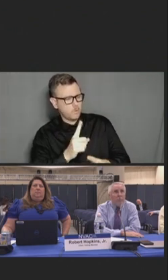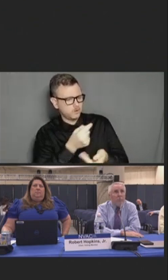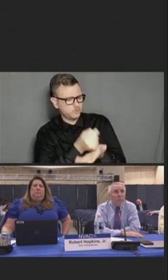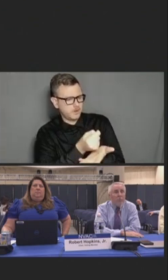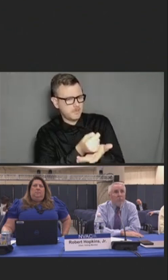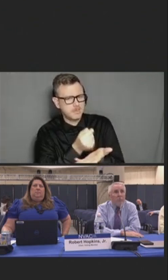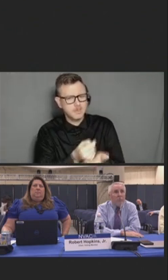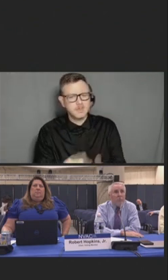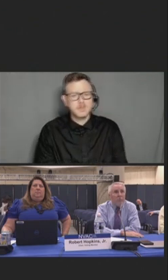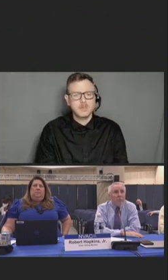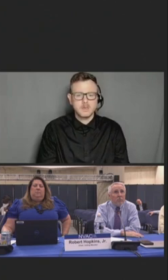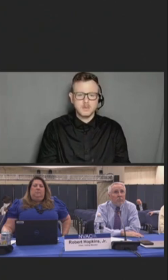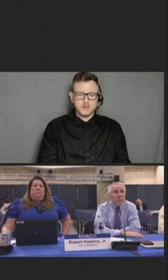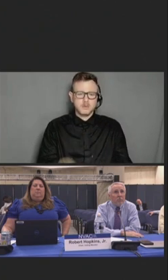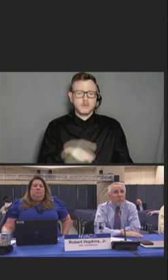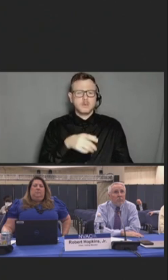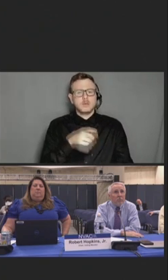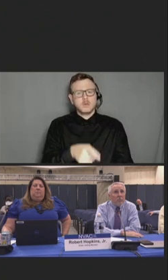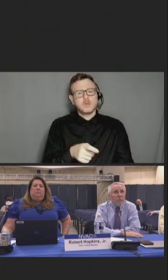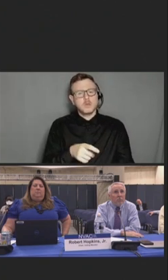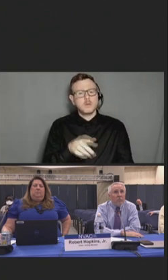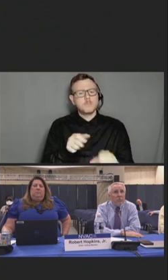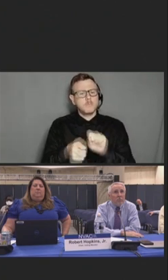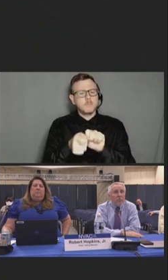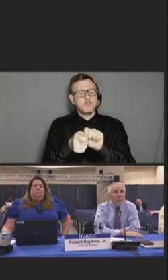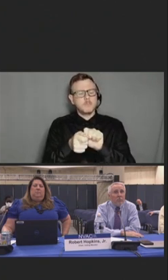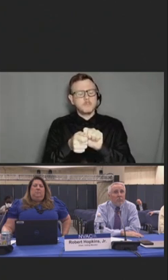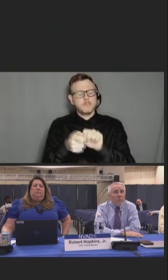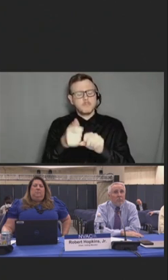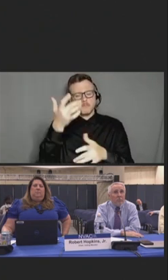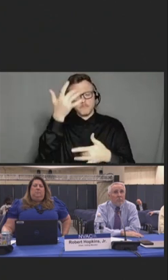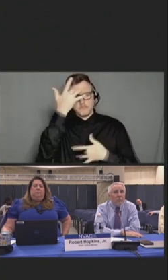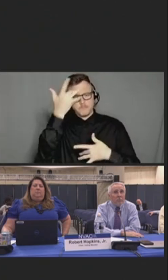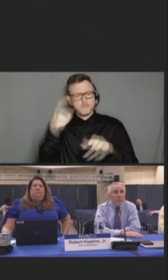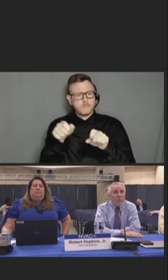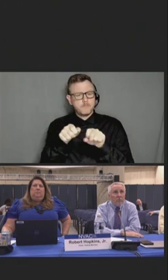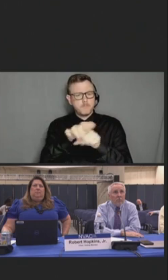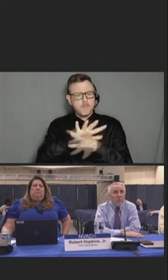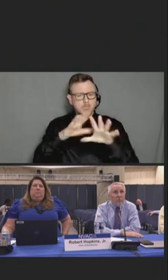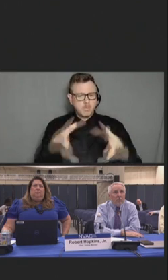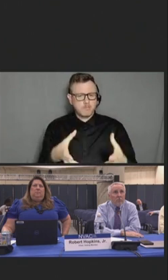Pandemic related hardship and trauma has the potential to lead to some positive outcomes